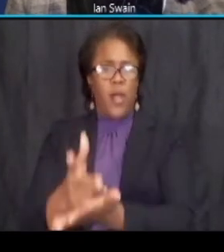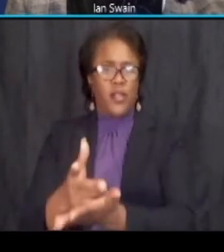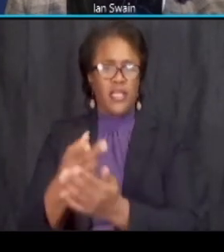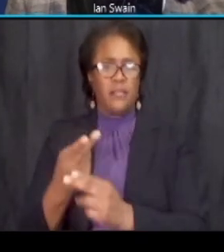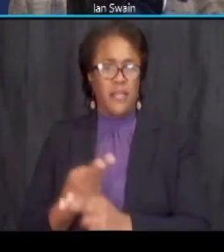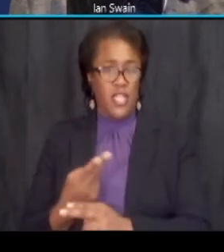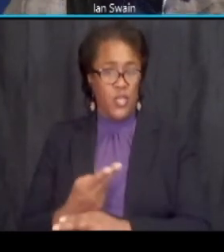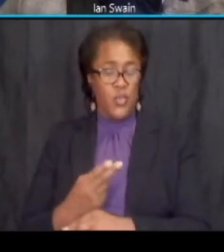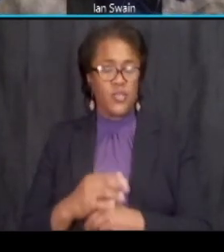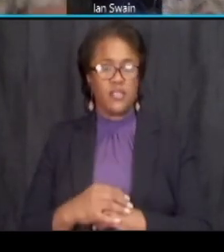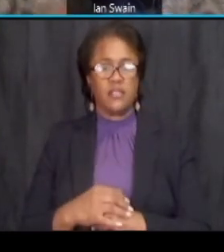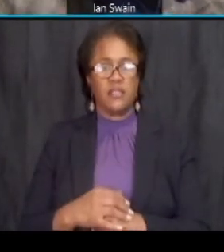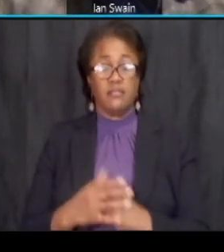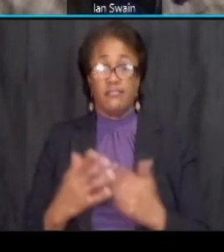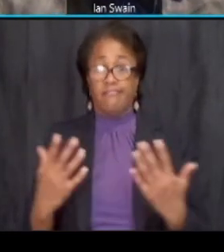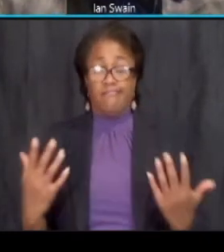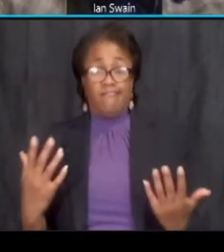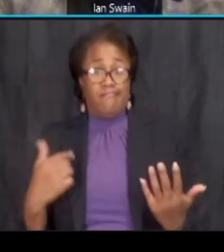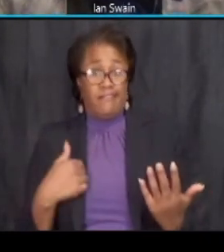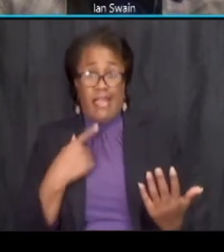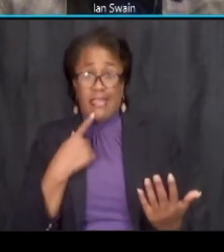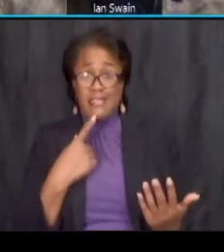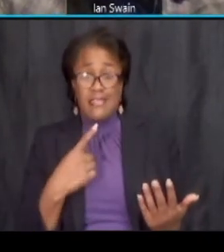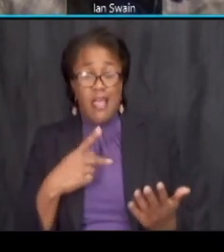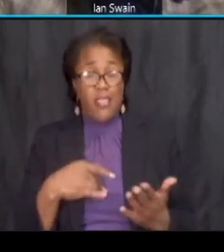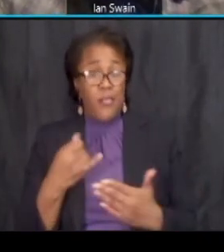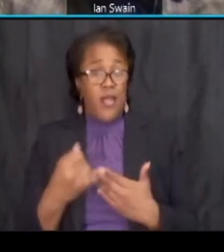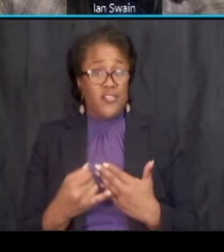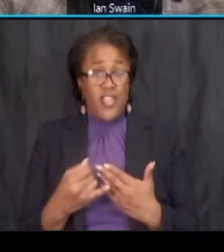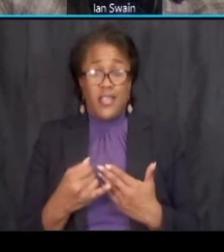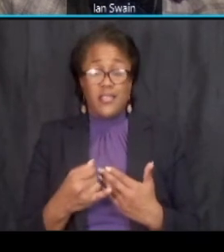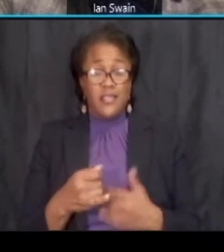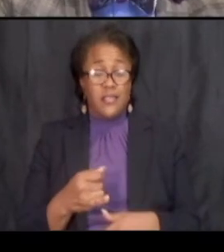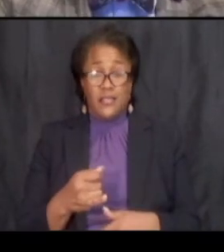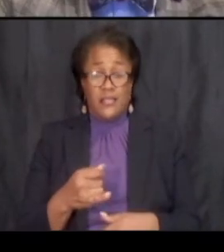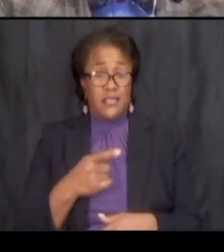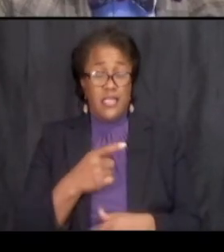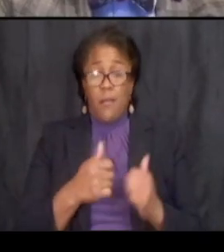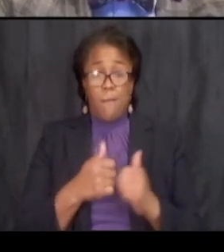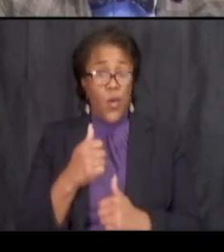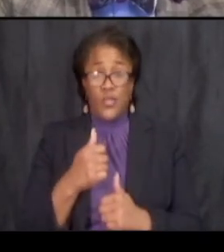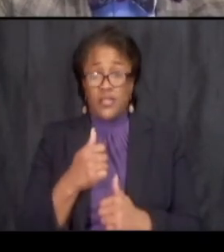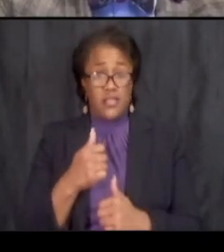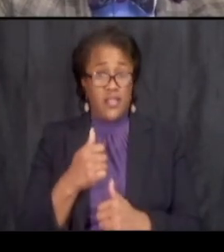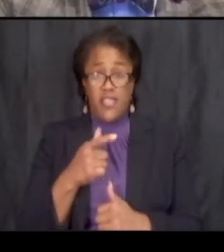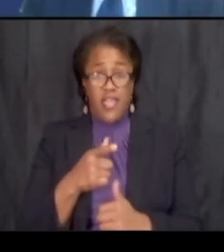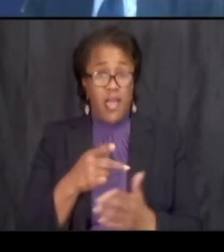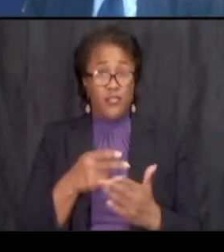permanently all i can say the project is predominantly majority being